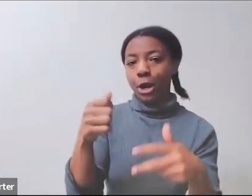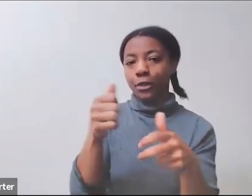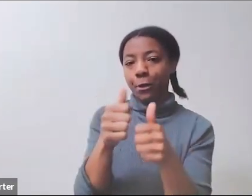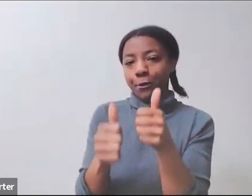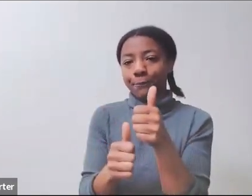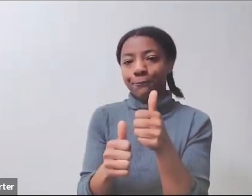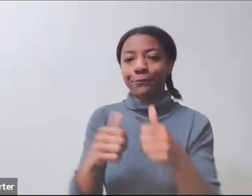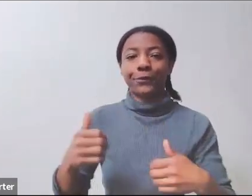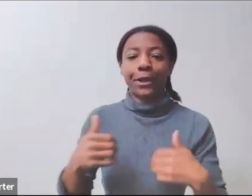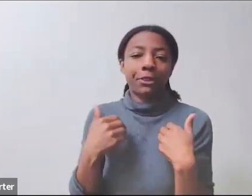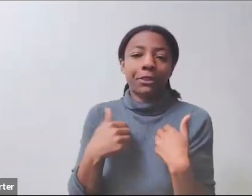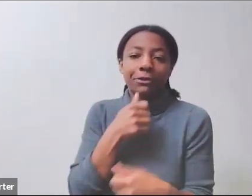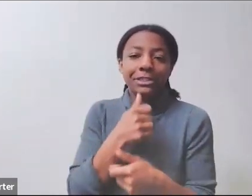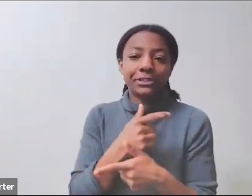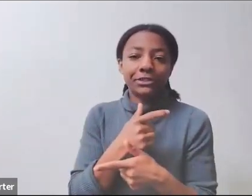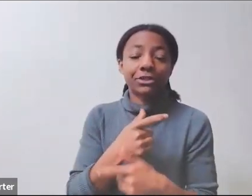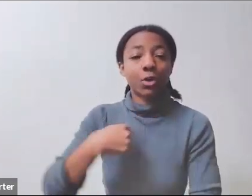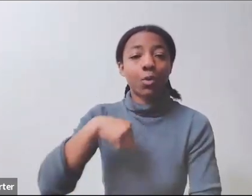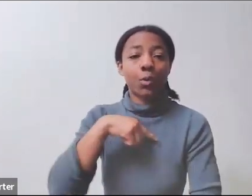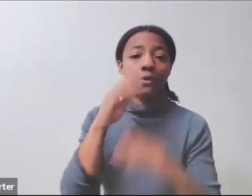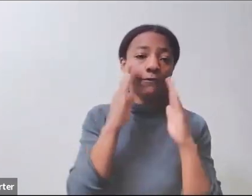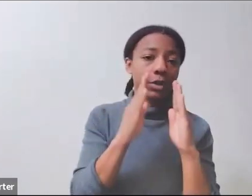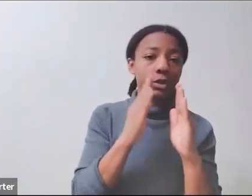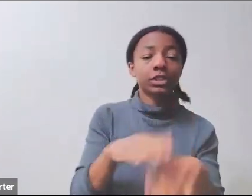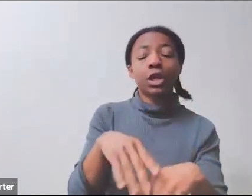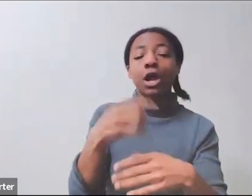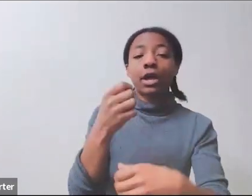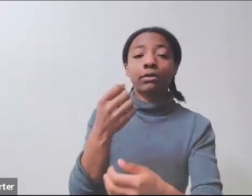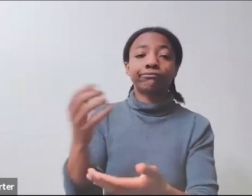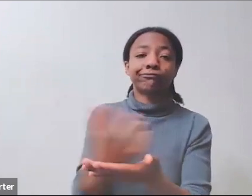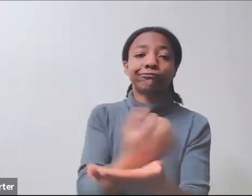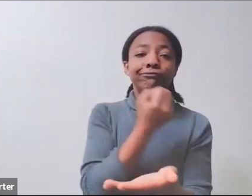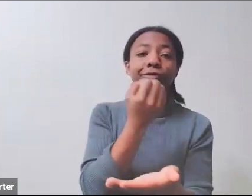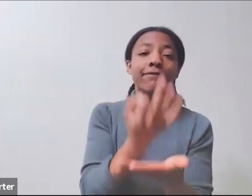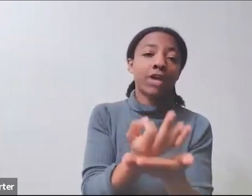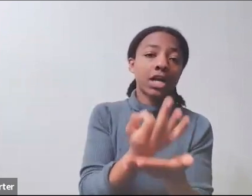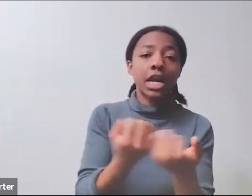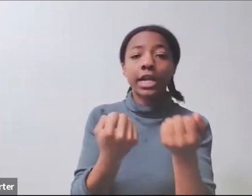resources, support, and programs to countries that need that kind of support.